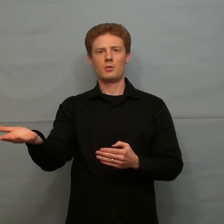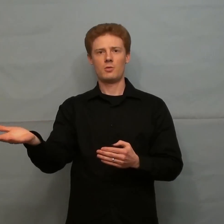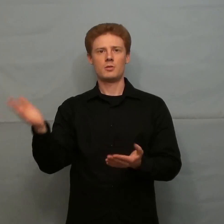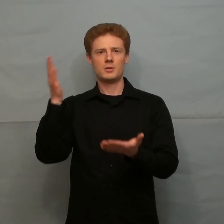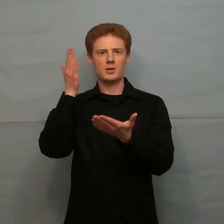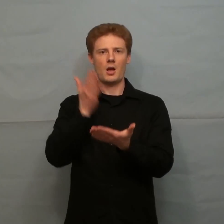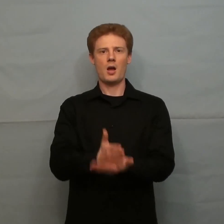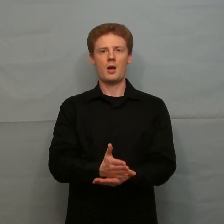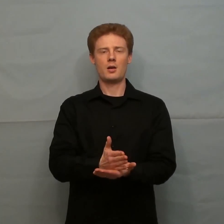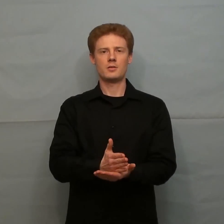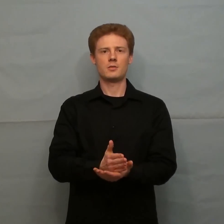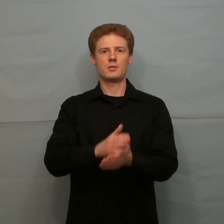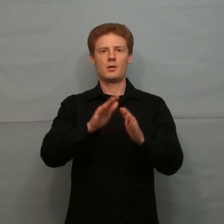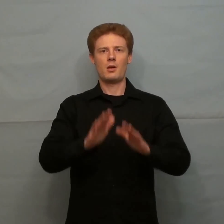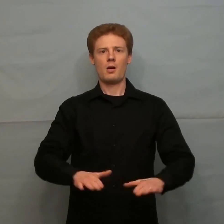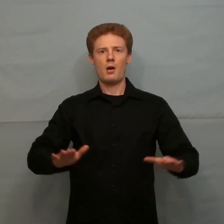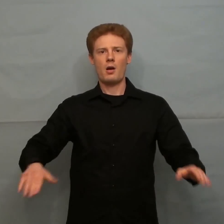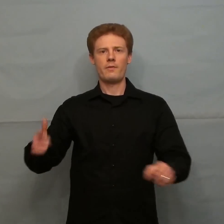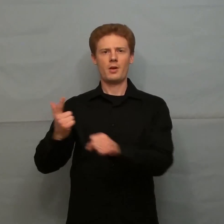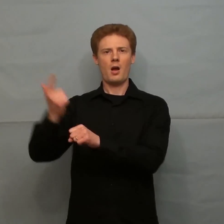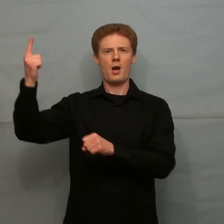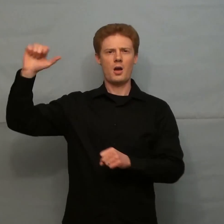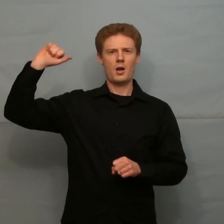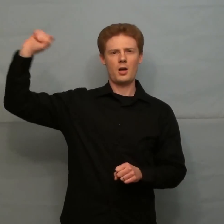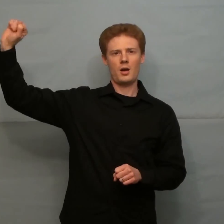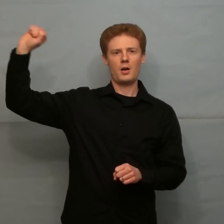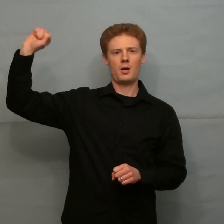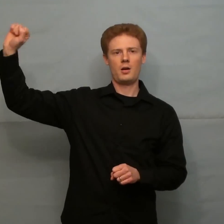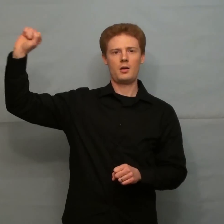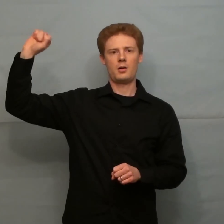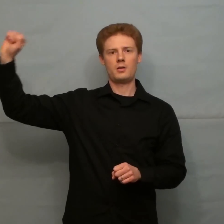Who are called sons of God True, children God His